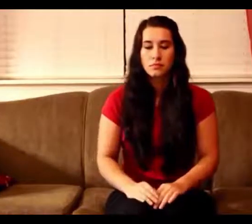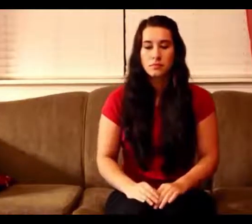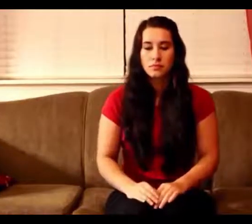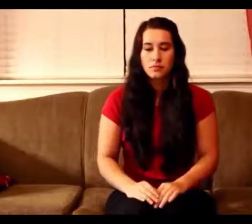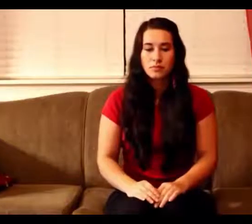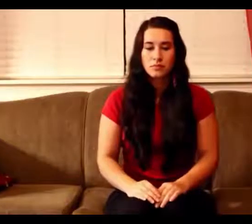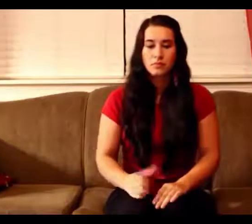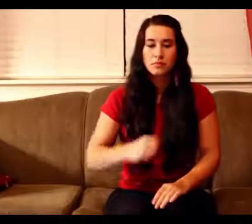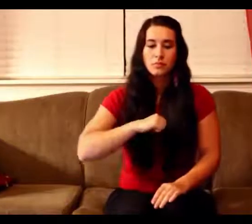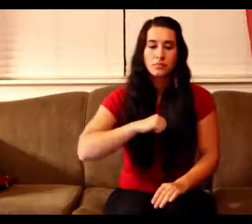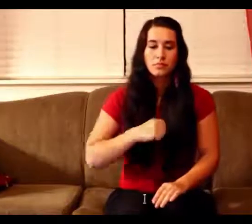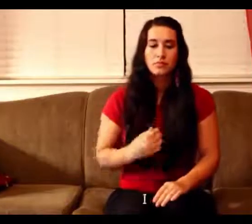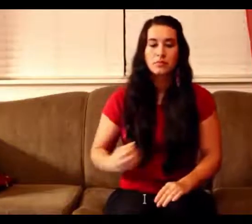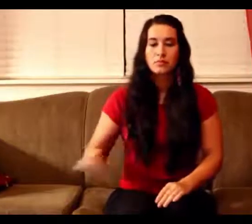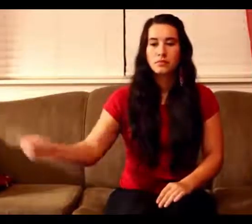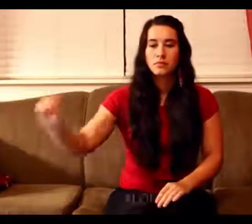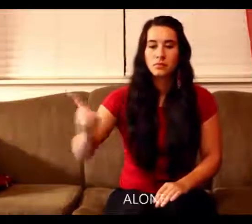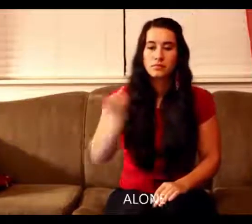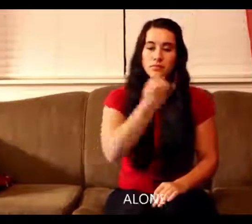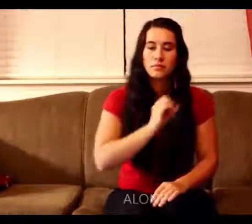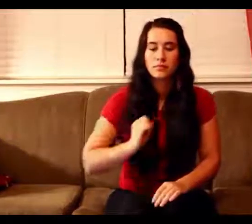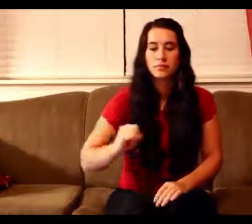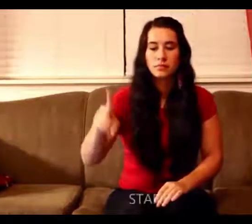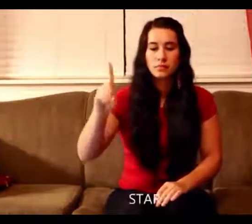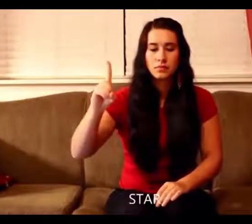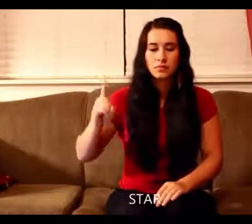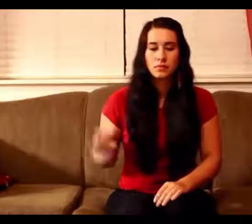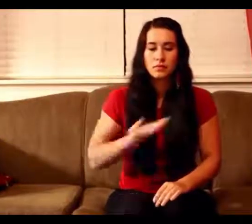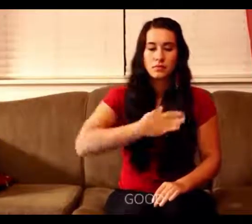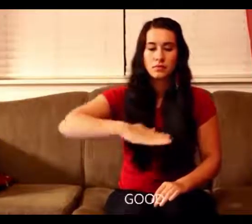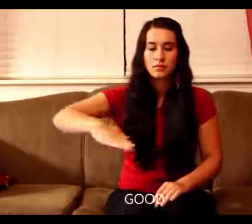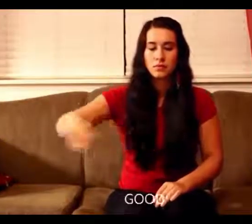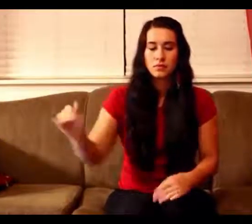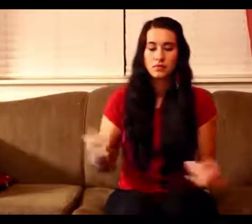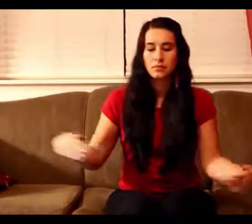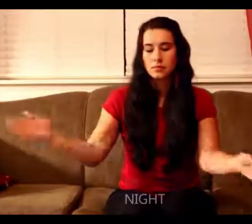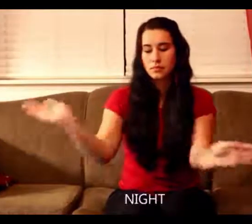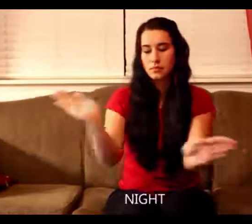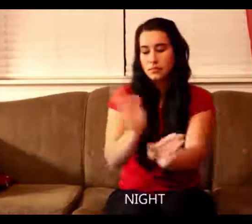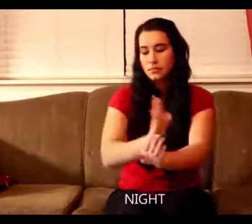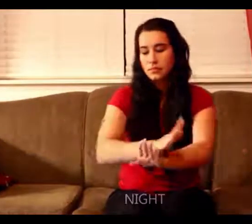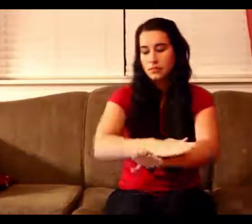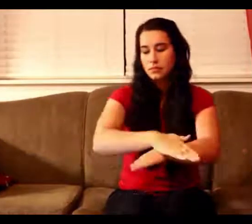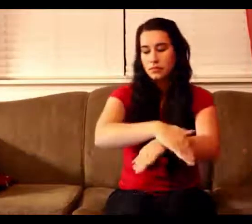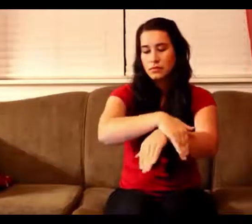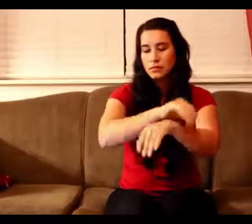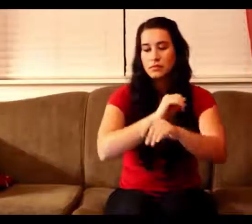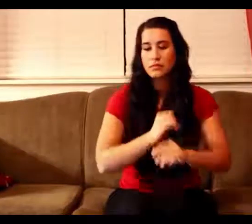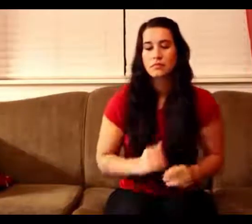I'm a lone star woman on a blessed Blackfeet night